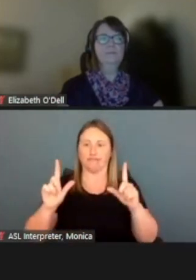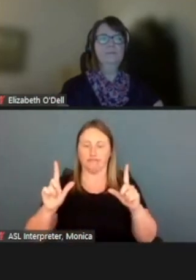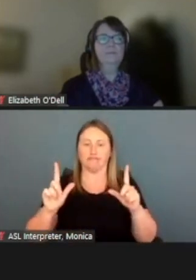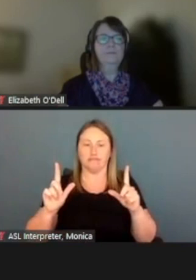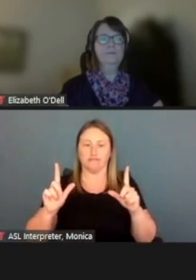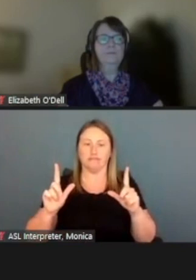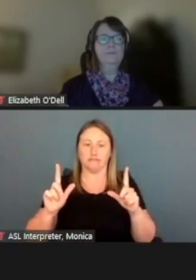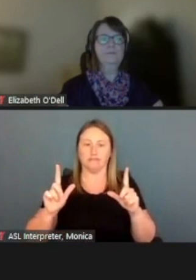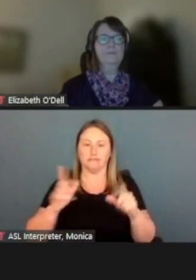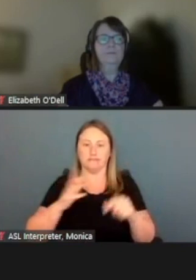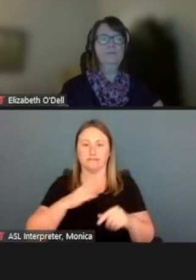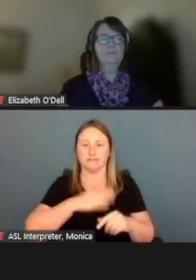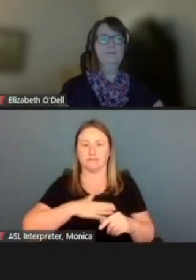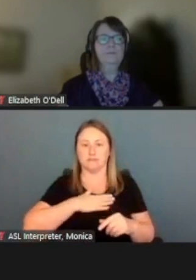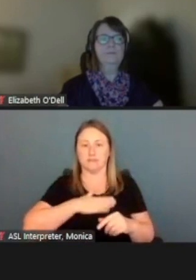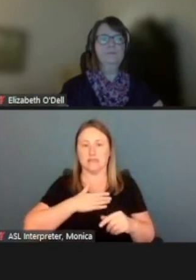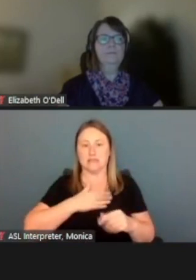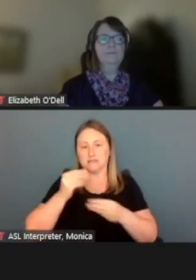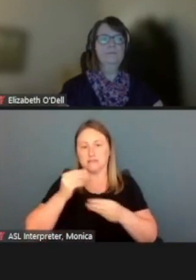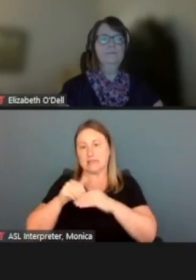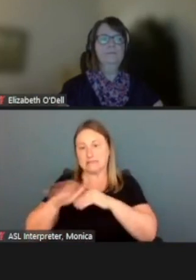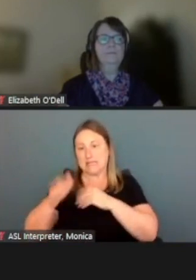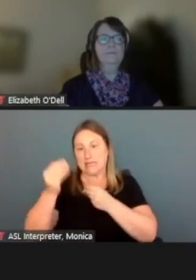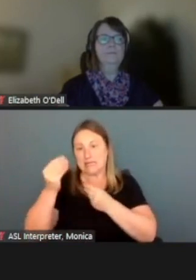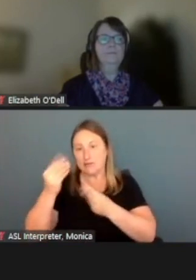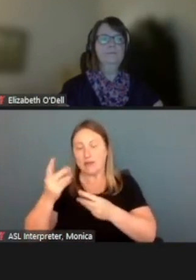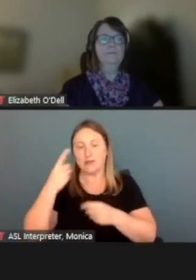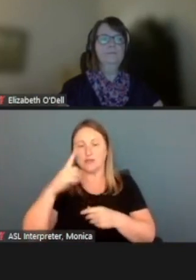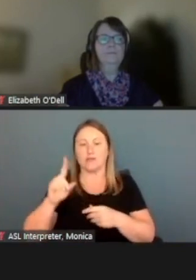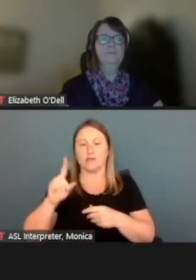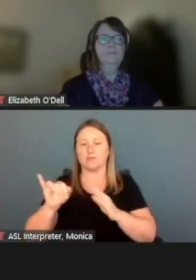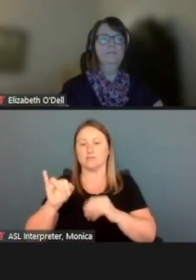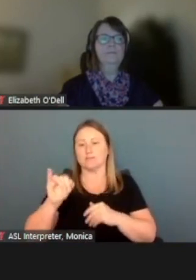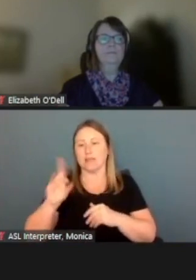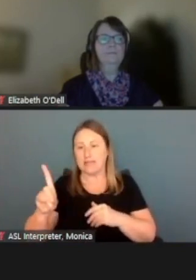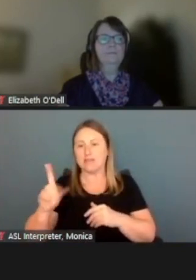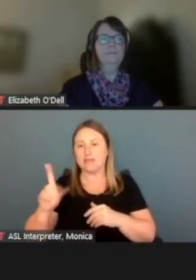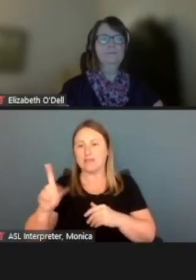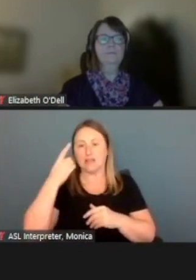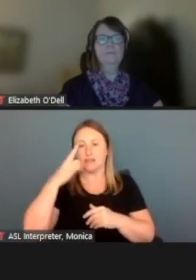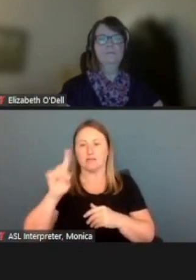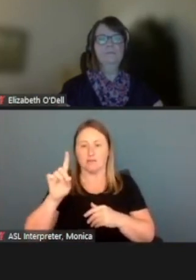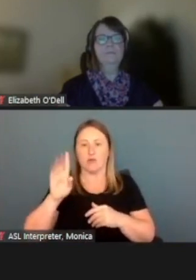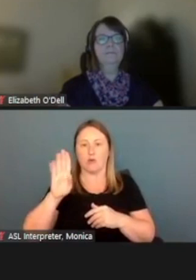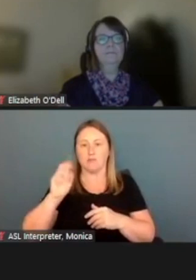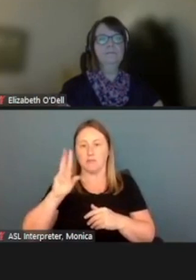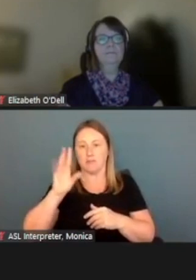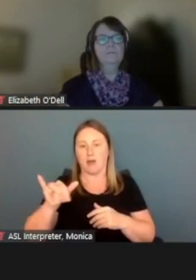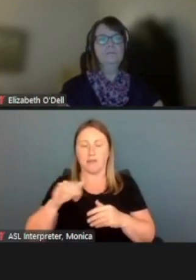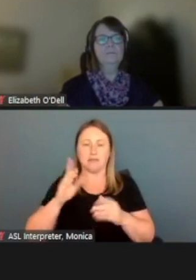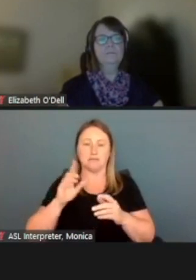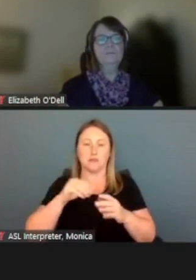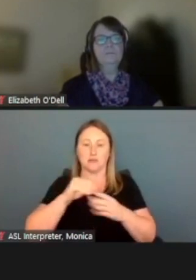Please send in information in a form of identification for Bobby, student ID, birth certificate, driver's license.